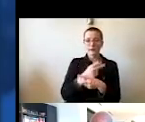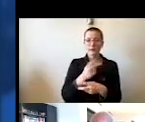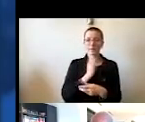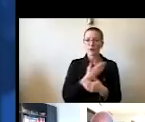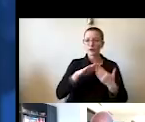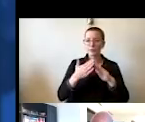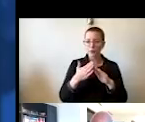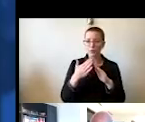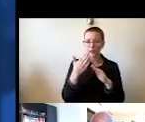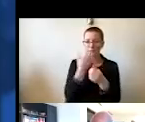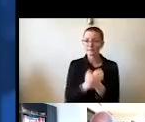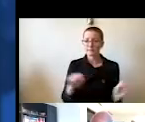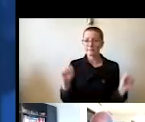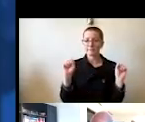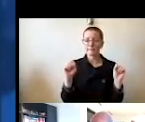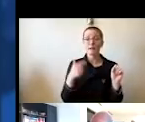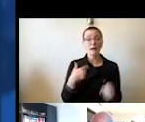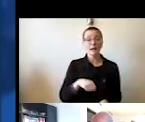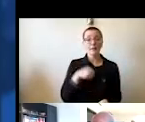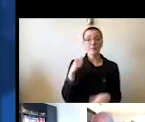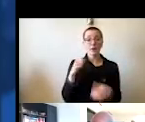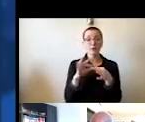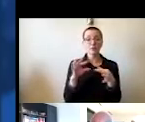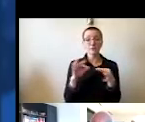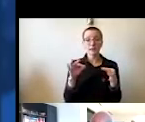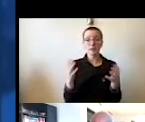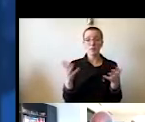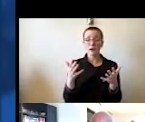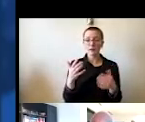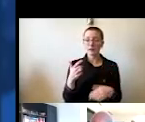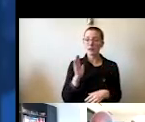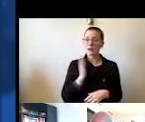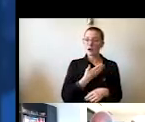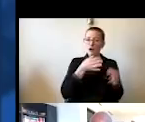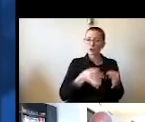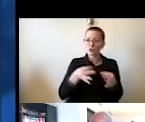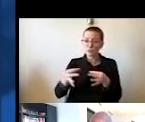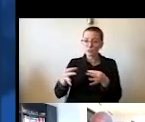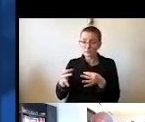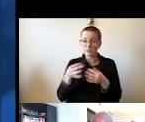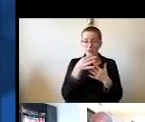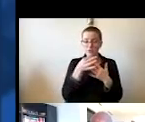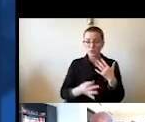And I am so very proud to say that the choices that we have made during this pandemic have been guided